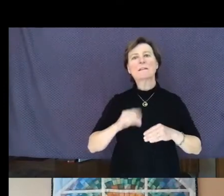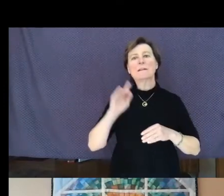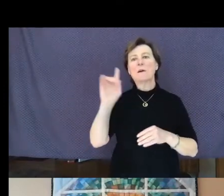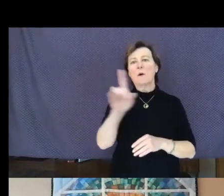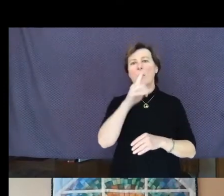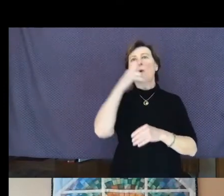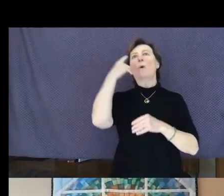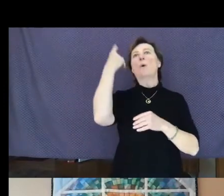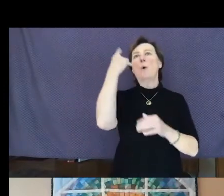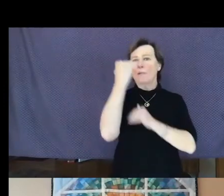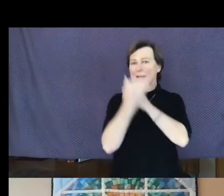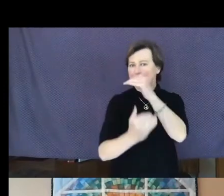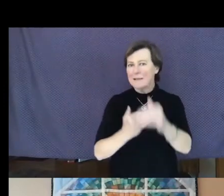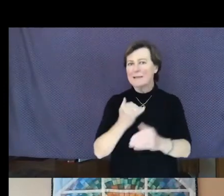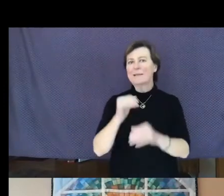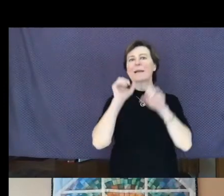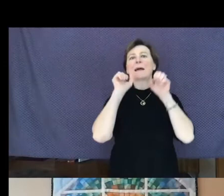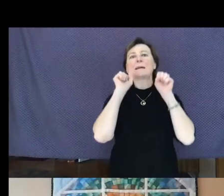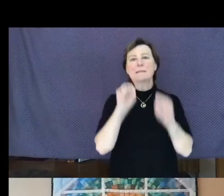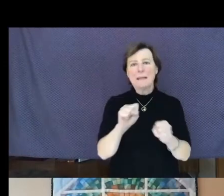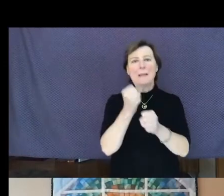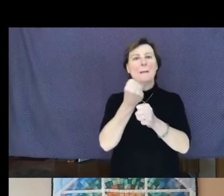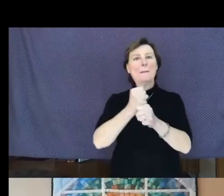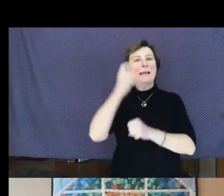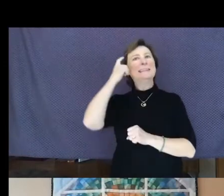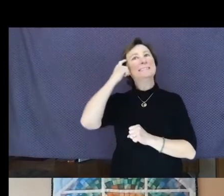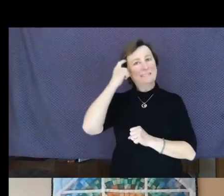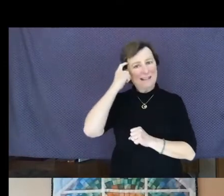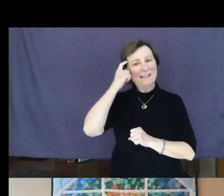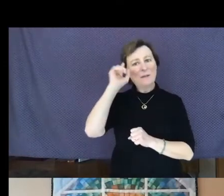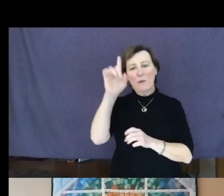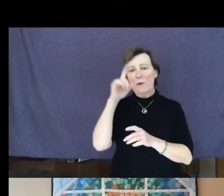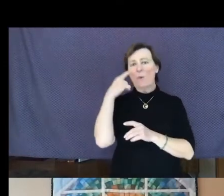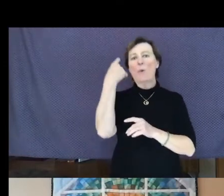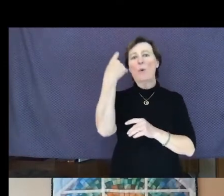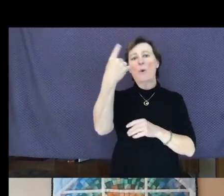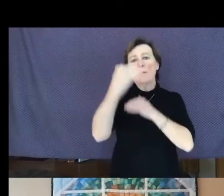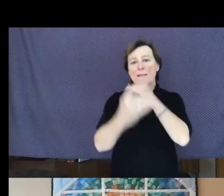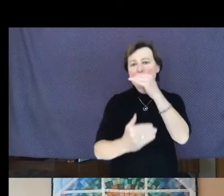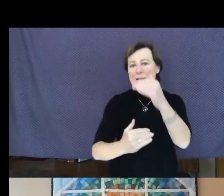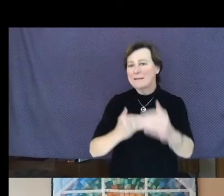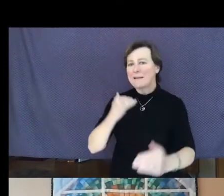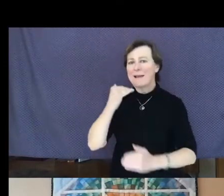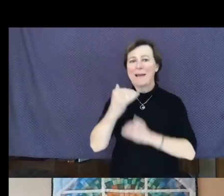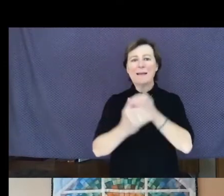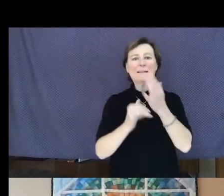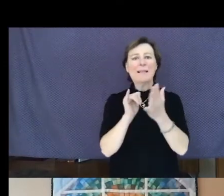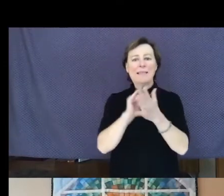that makes sense anymore. Only kindness that ties your shoes and send